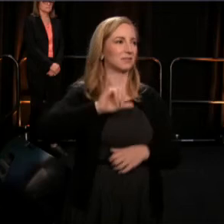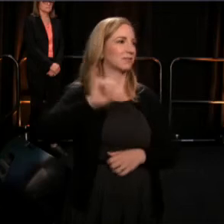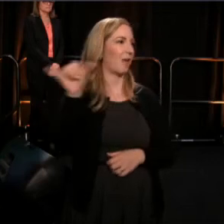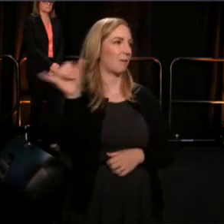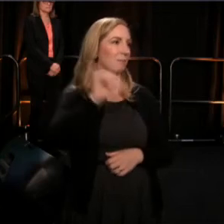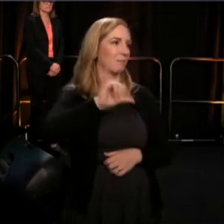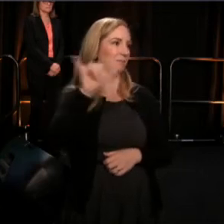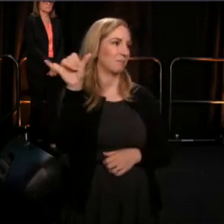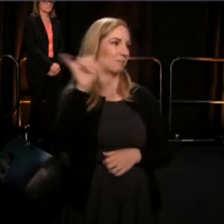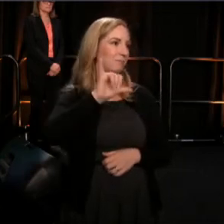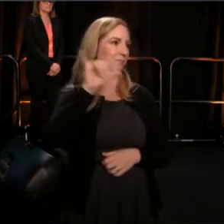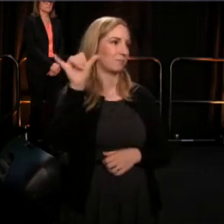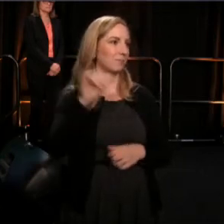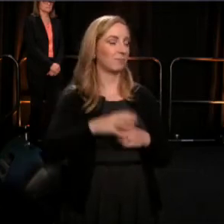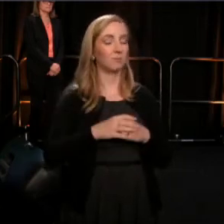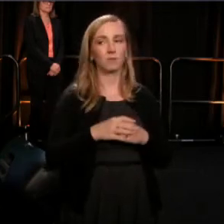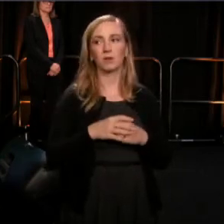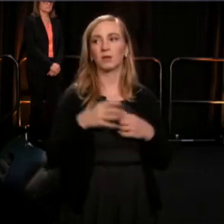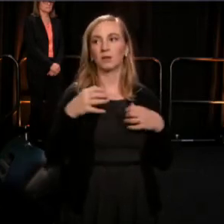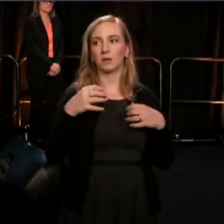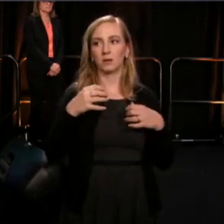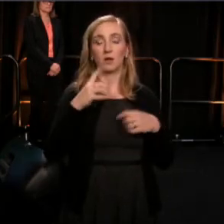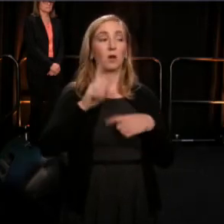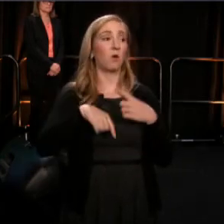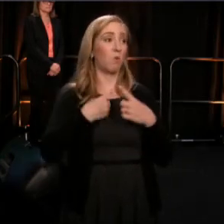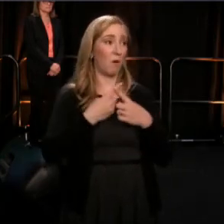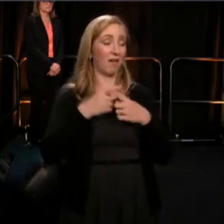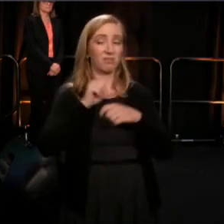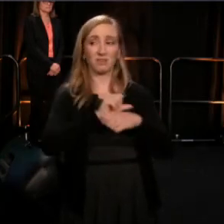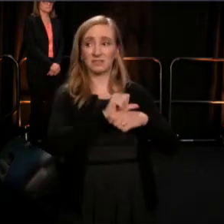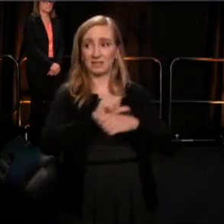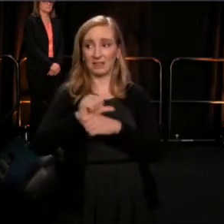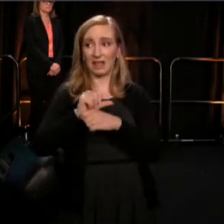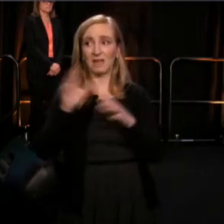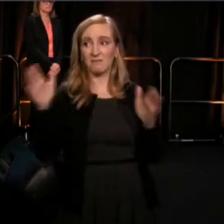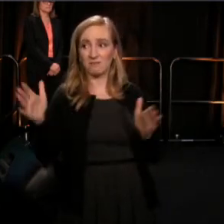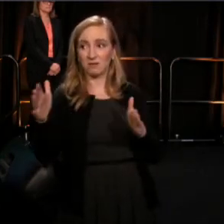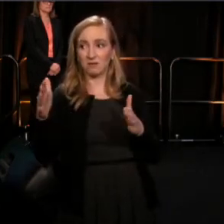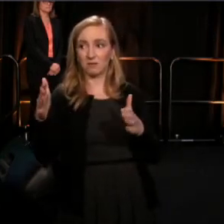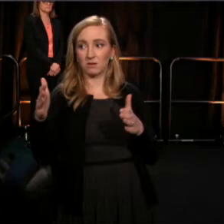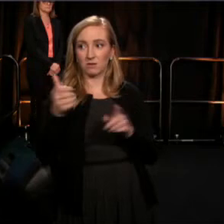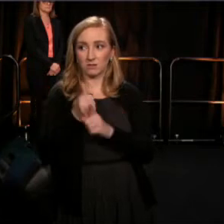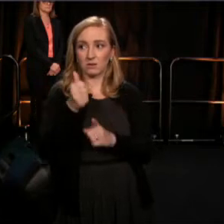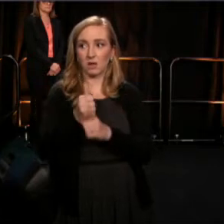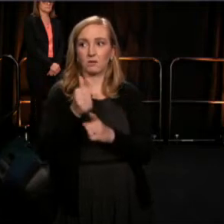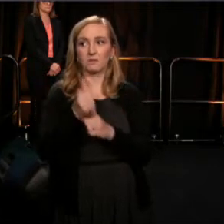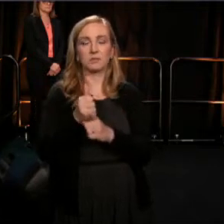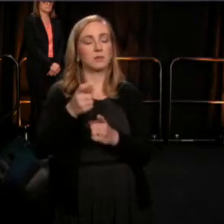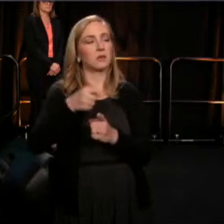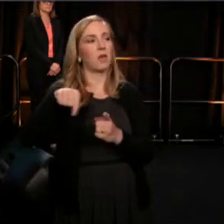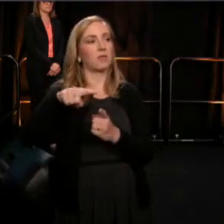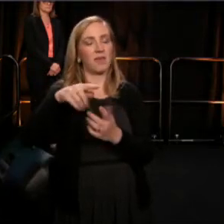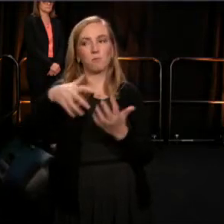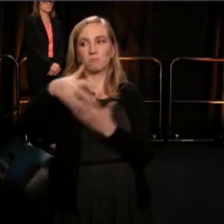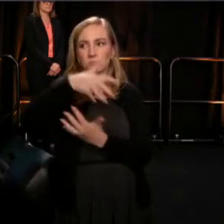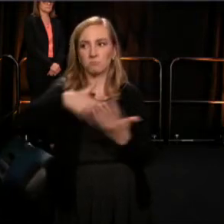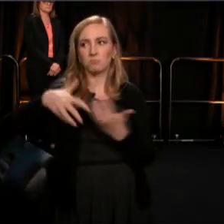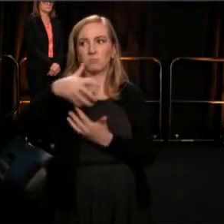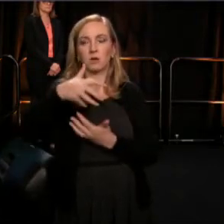of the slave quarters, starts to invest his spirit with the strength of his ancestors, by conceiving in his art,